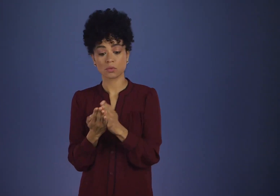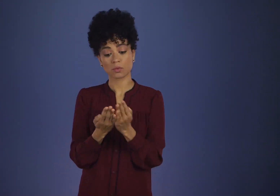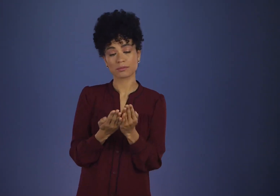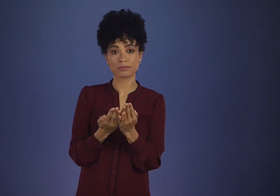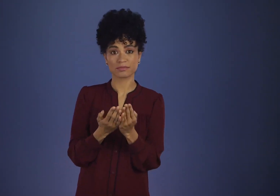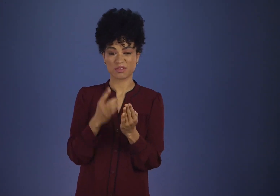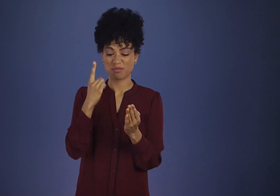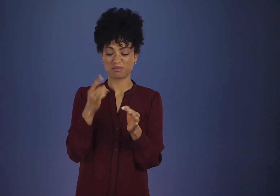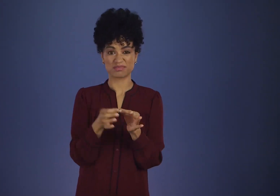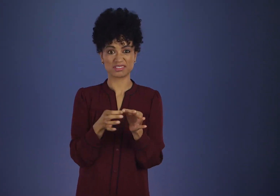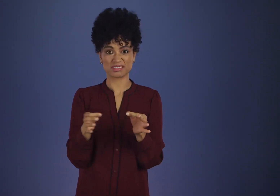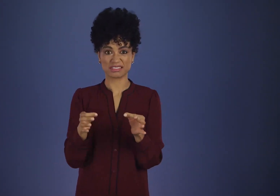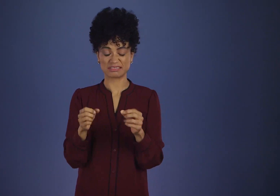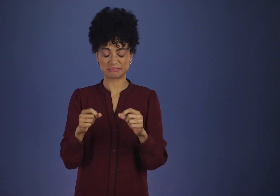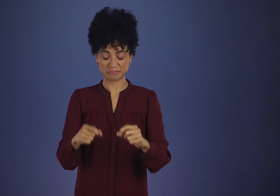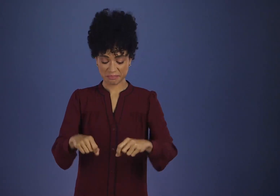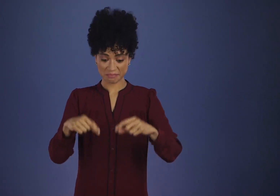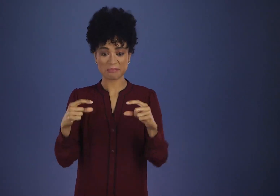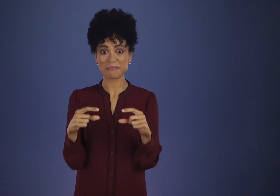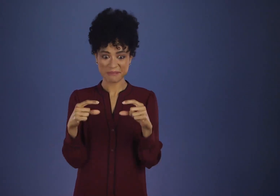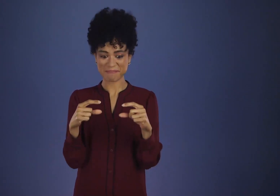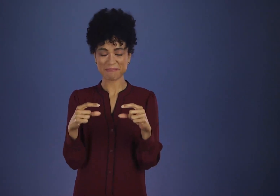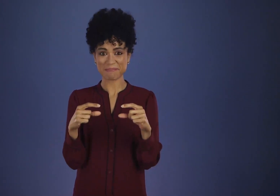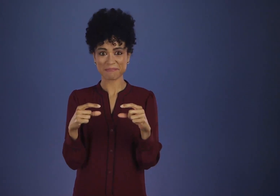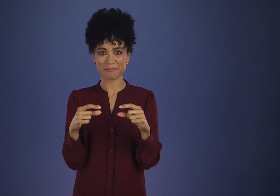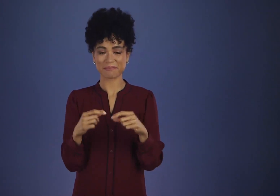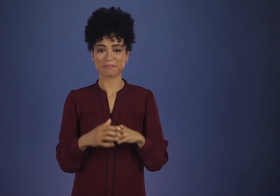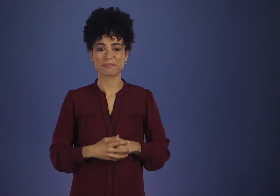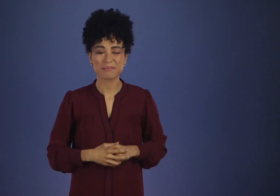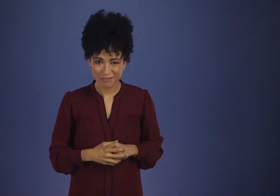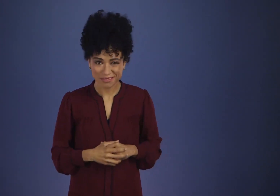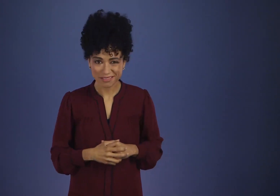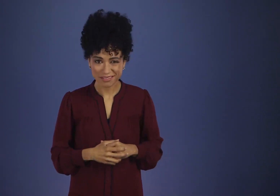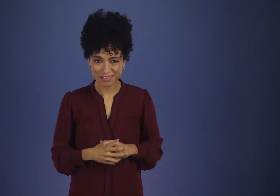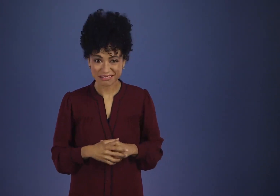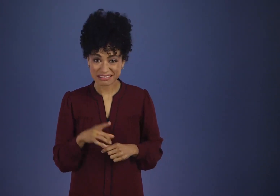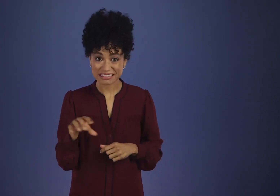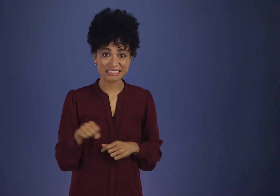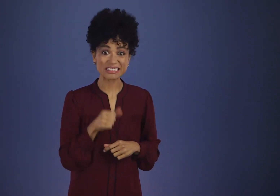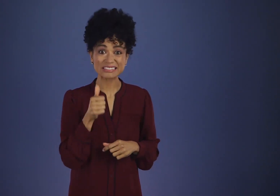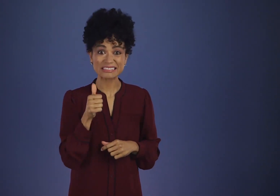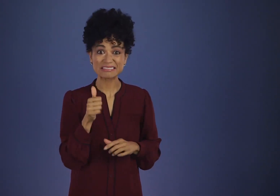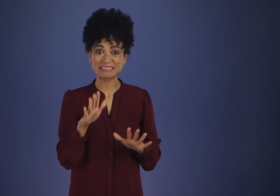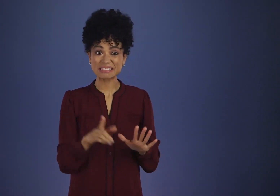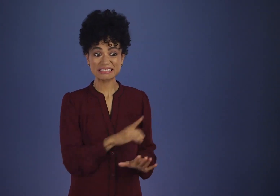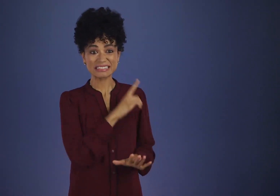Once the card was unfolded, a single pungent sentence leaped to the eye: